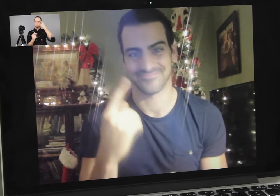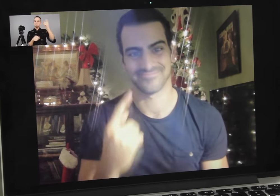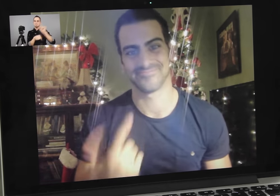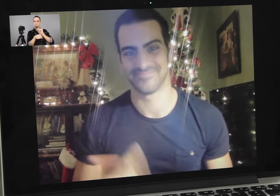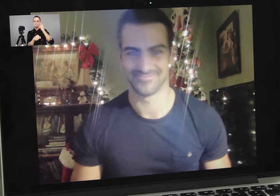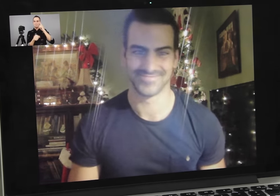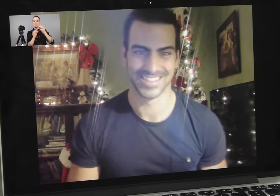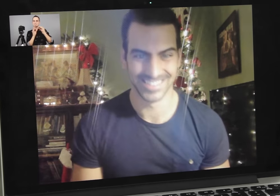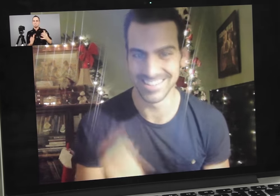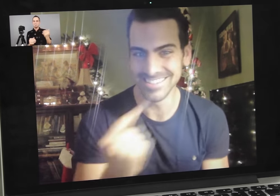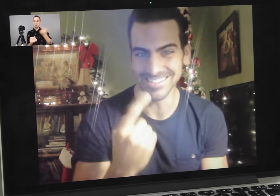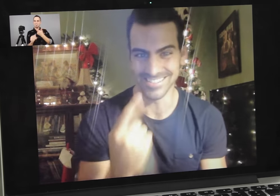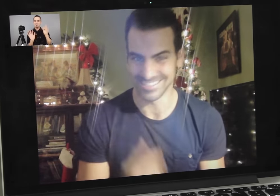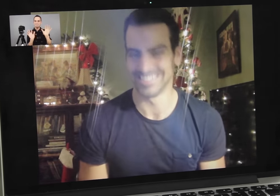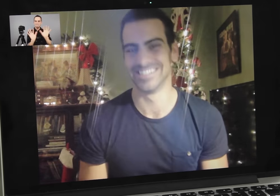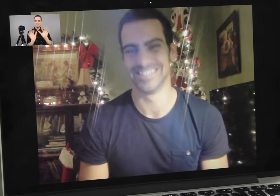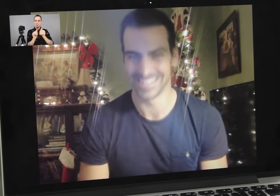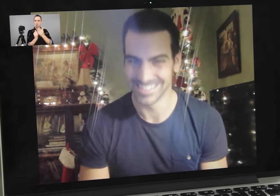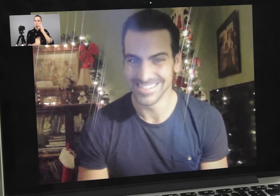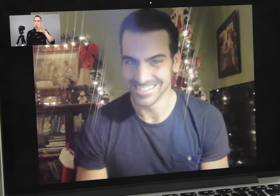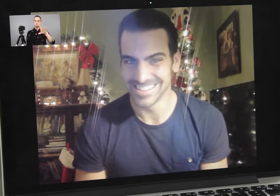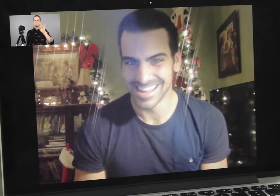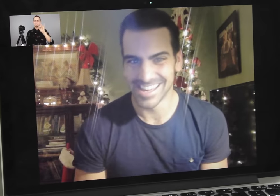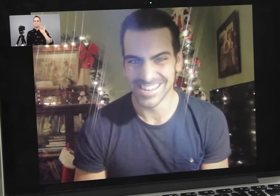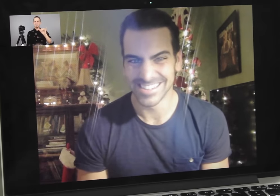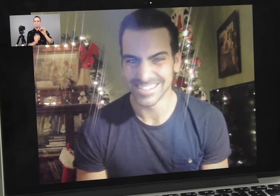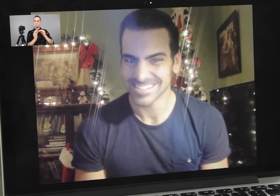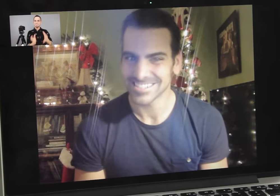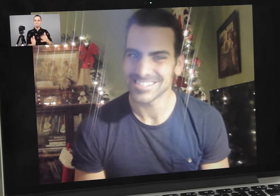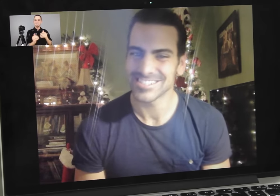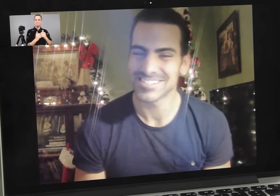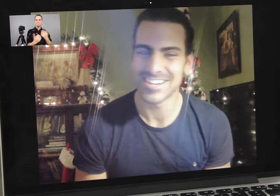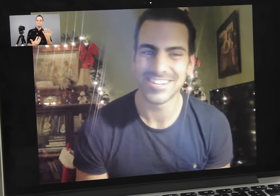Alex: So that’s a dream job for the interpreter. They’ll be flocking to you. How’ll you pick the interpreter?